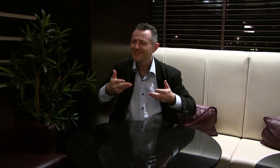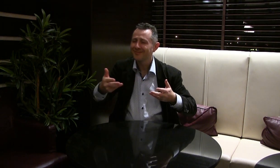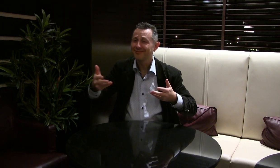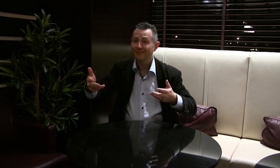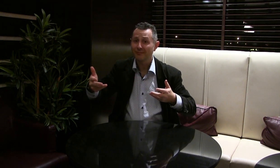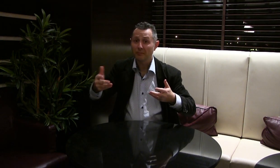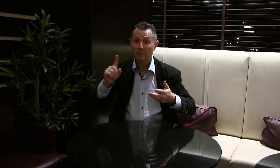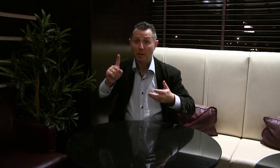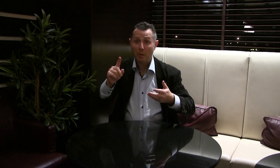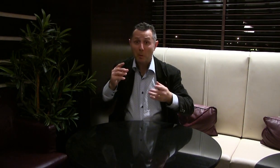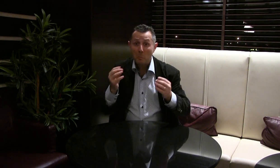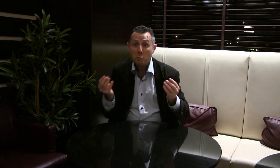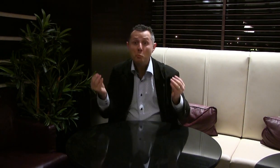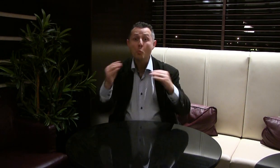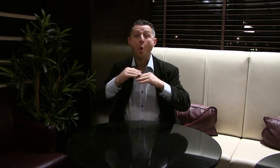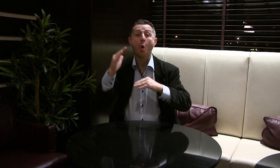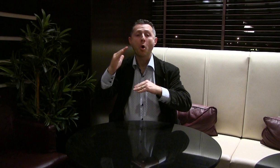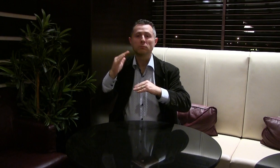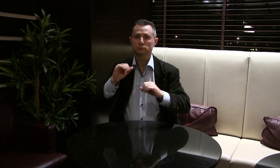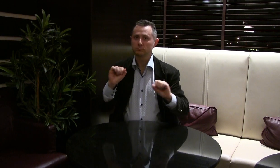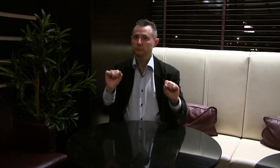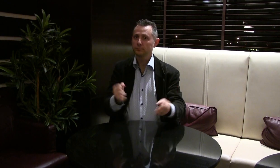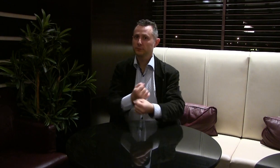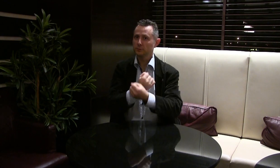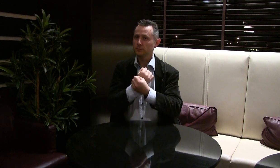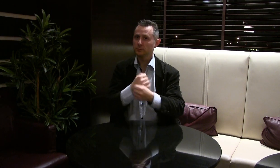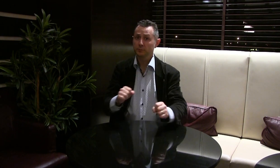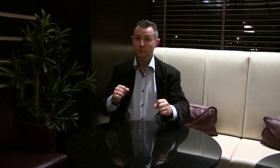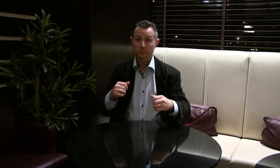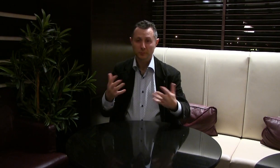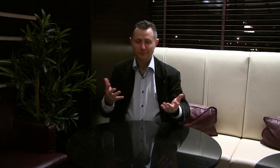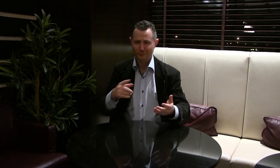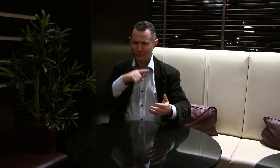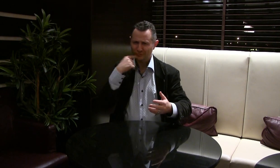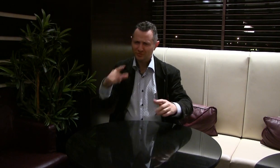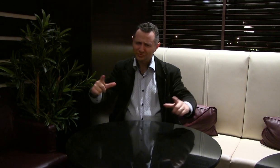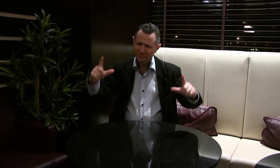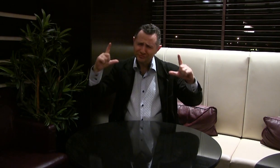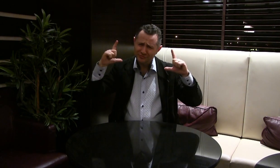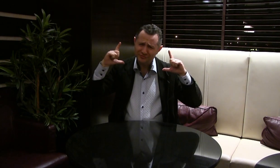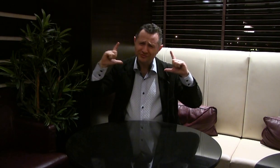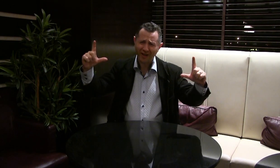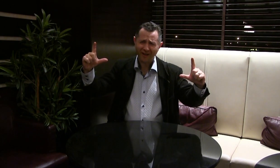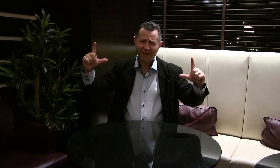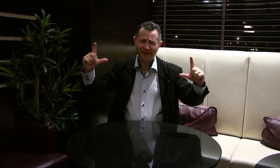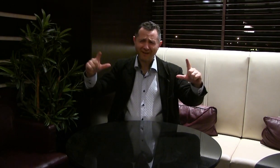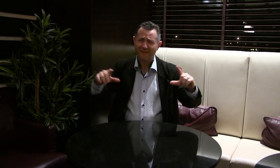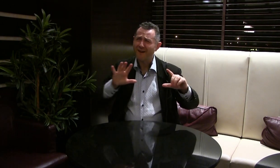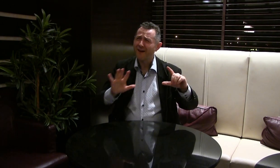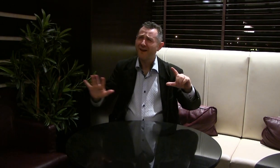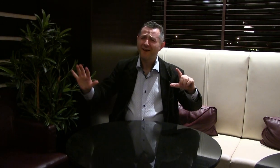variety of Russian food. It is impossible to show every single example of Russian cuisine because